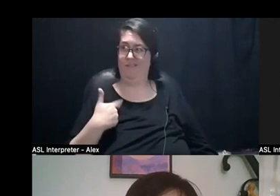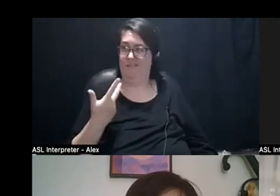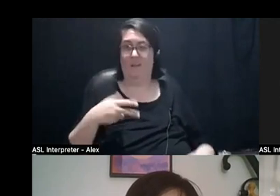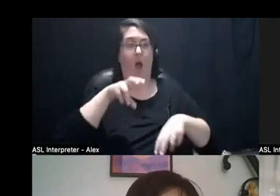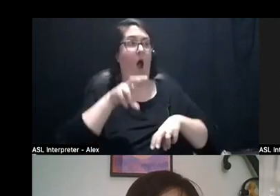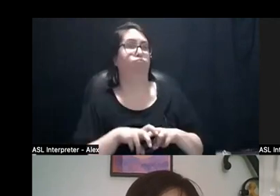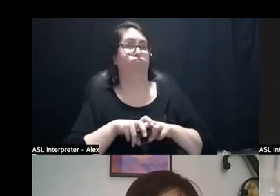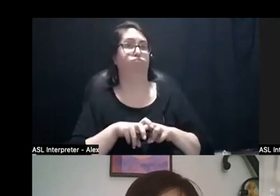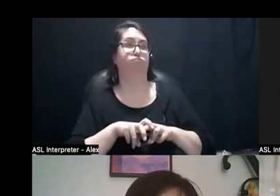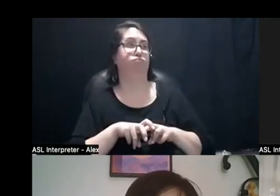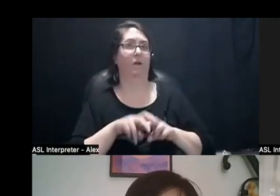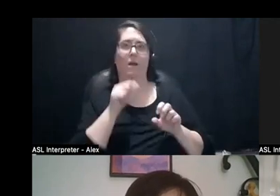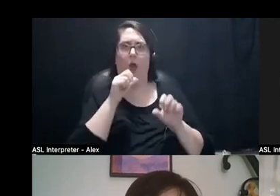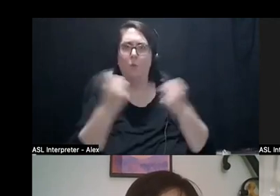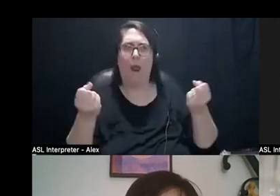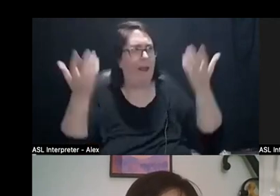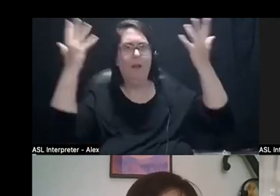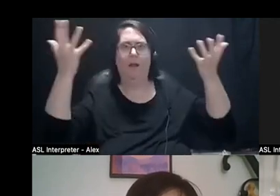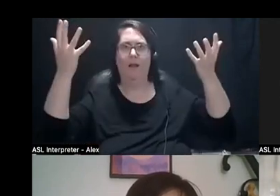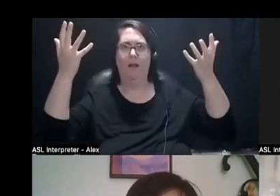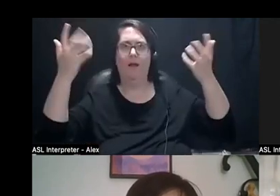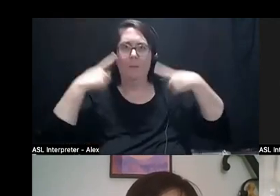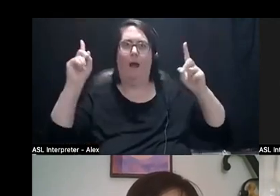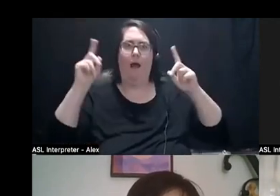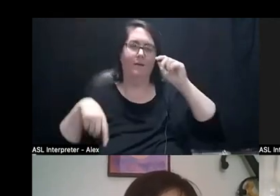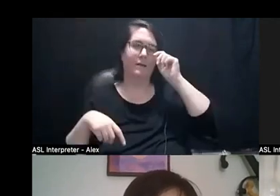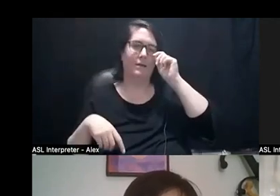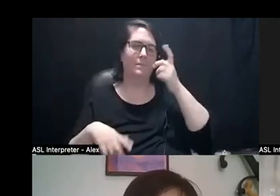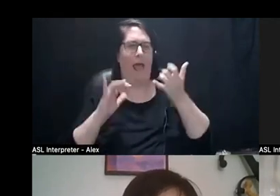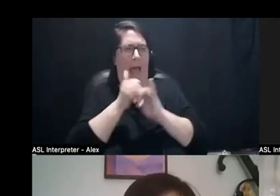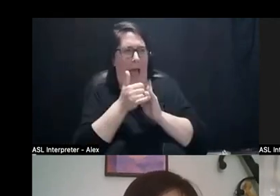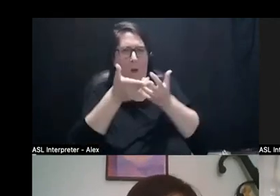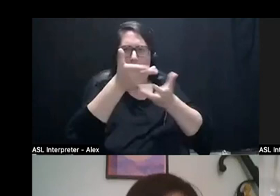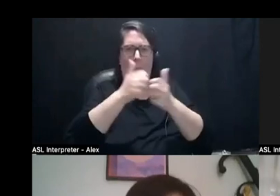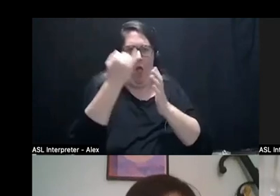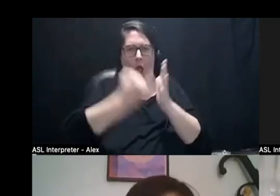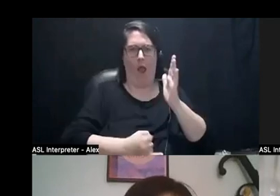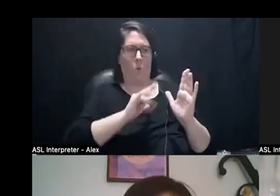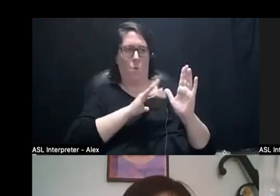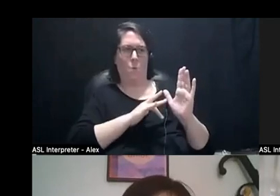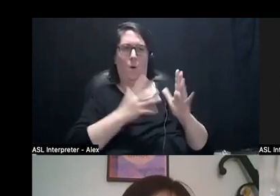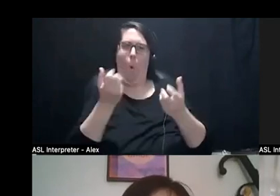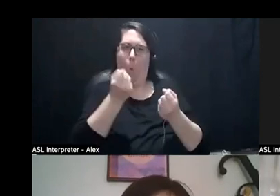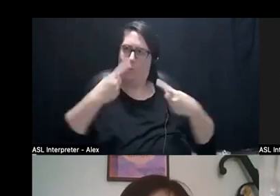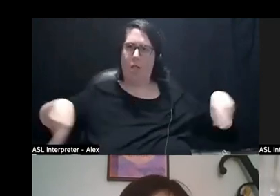and it's not gonna break. So I think like how do we actually engage with art that's gonna like hold all of us? And